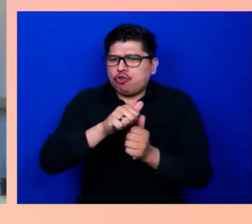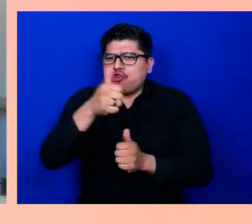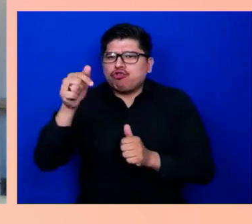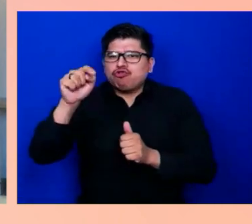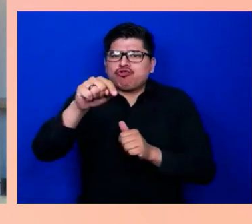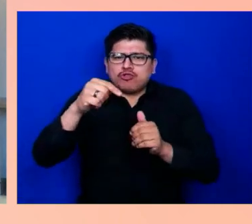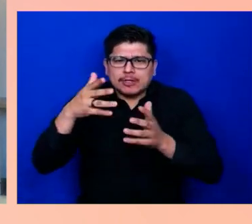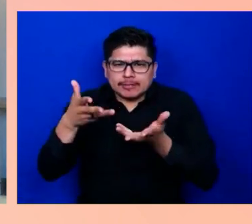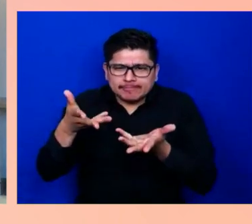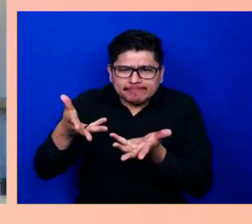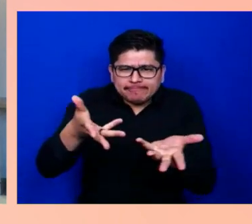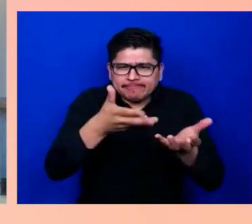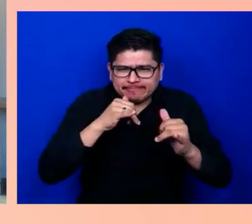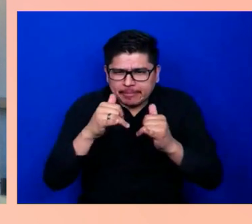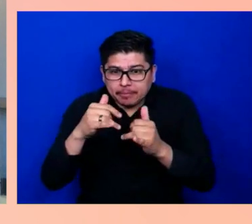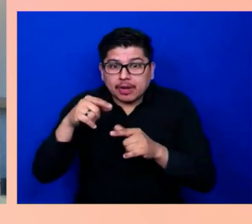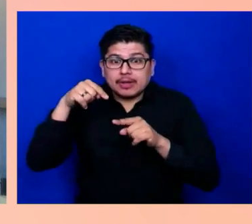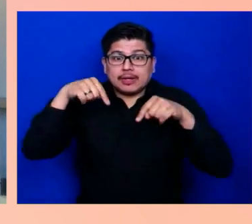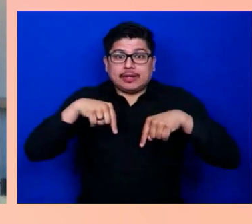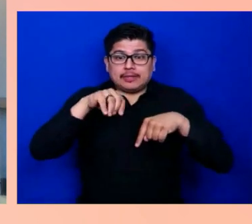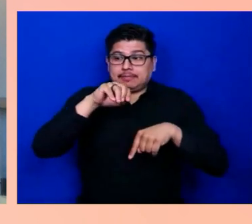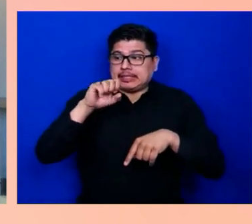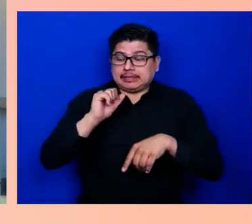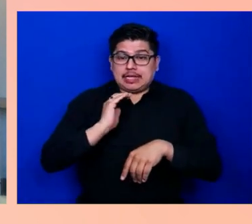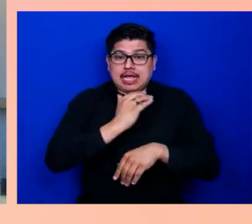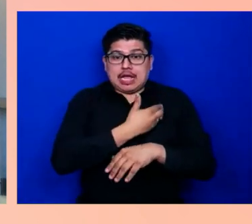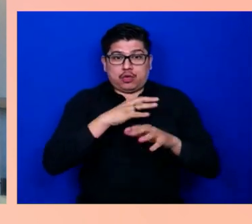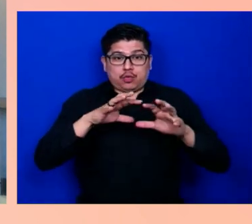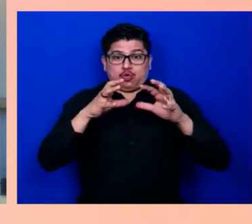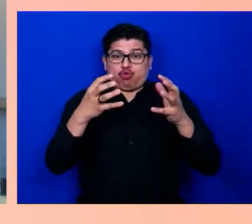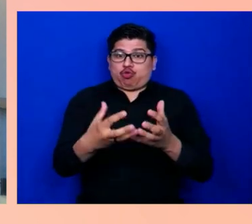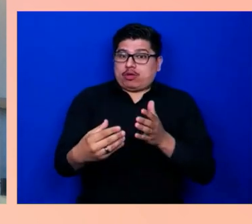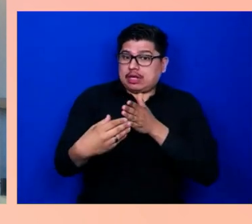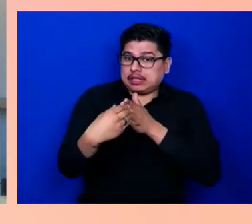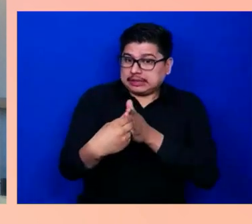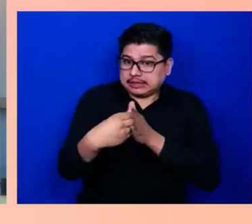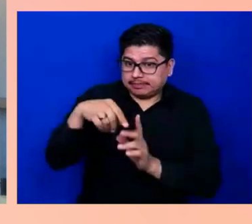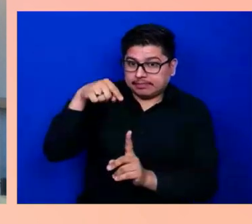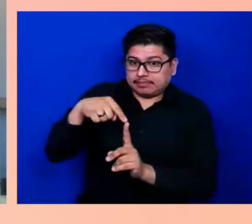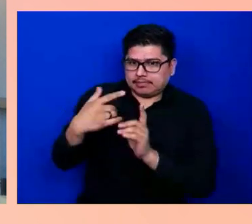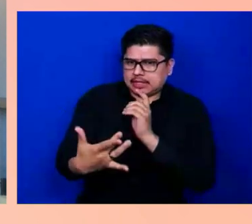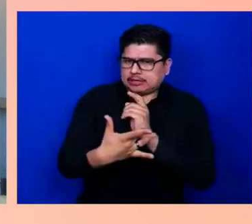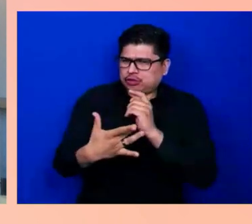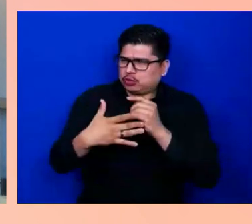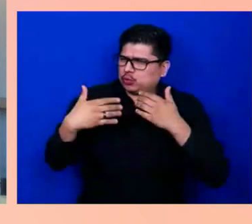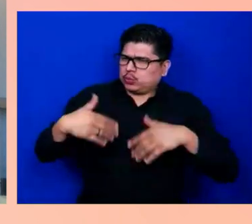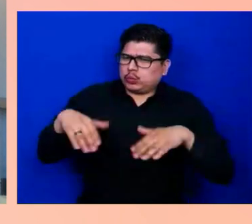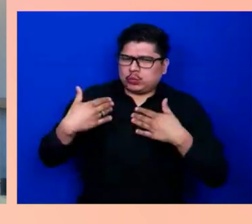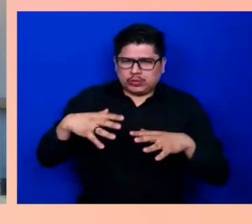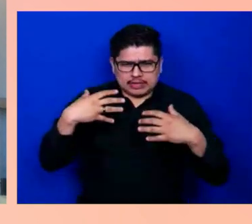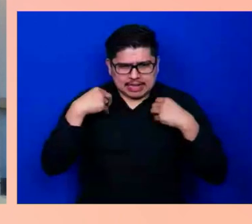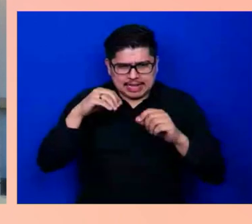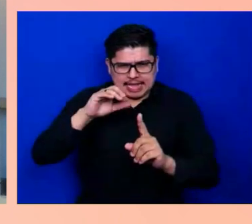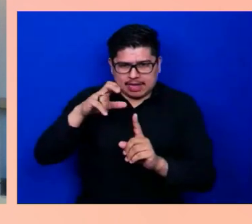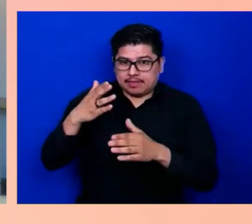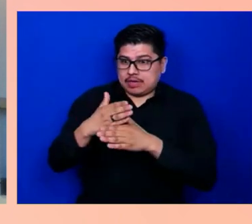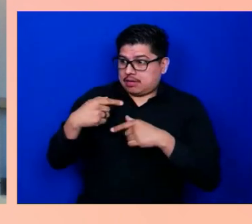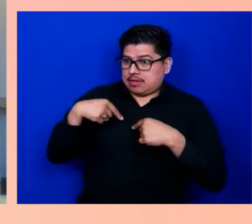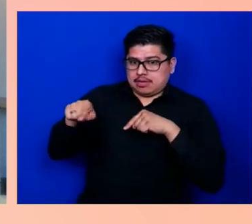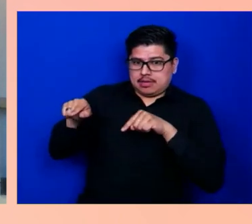Haleon are world leaders in healthcare, so between us, we have the potential to enable millions of people who live with sight loss or